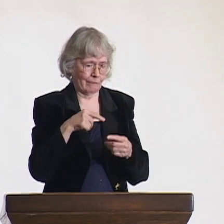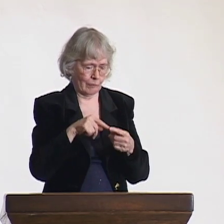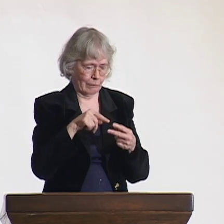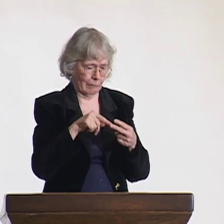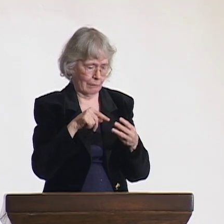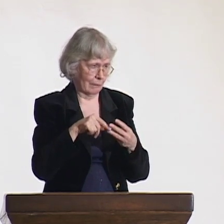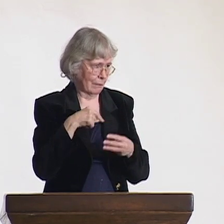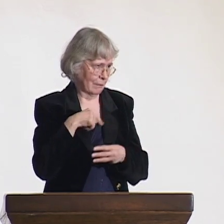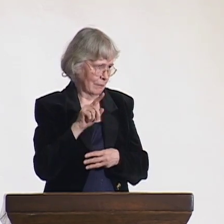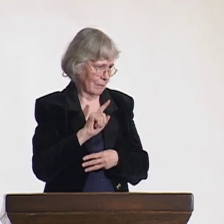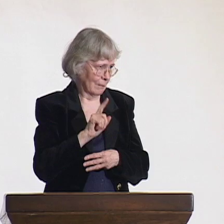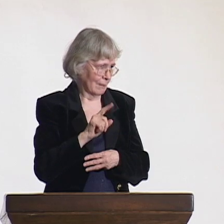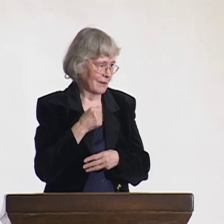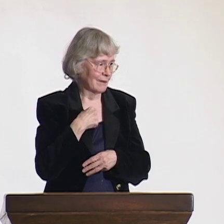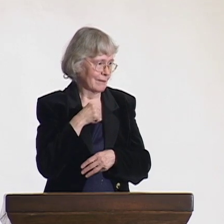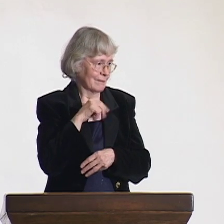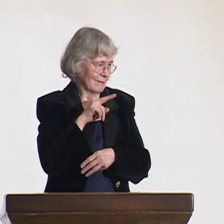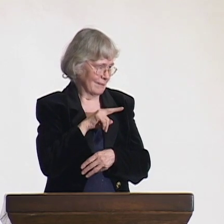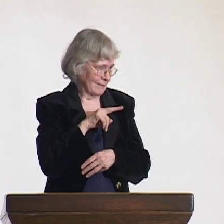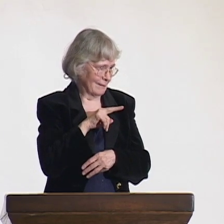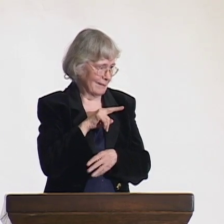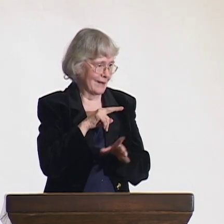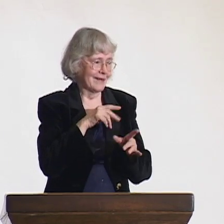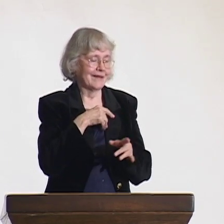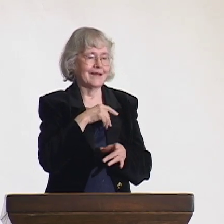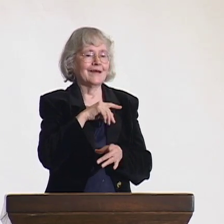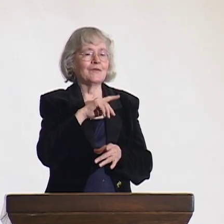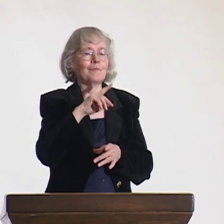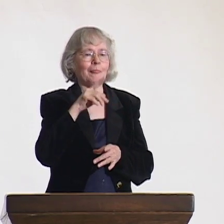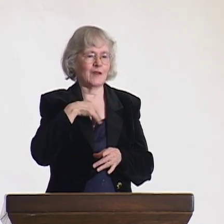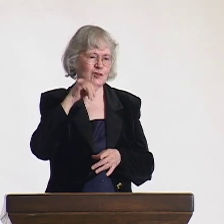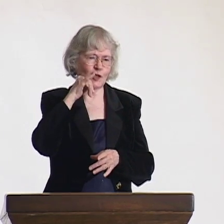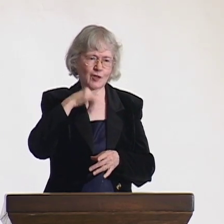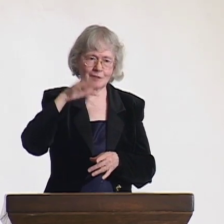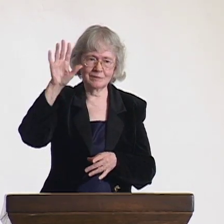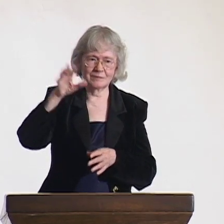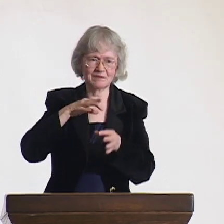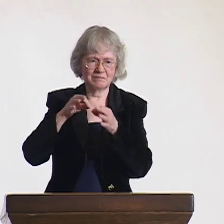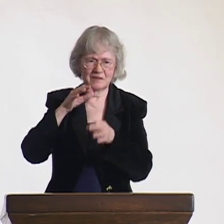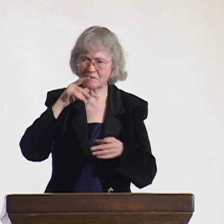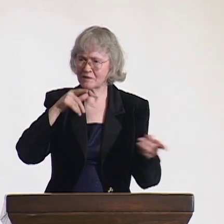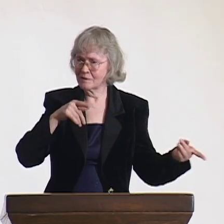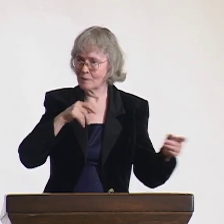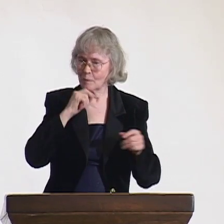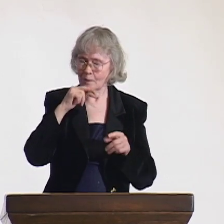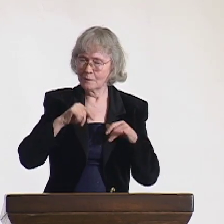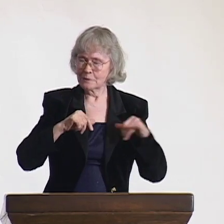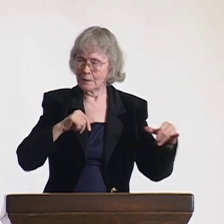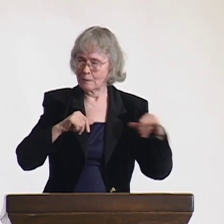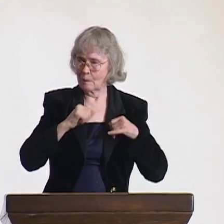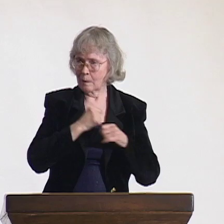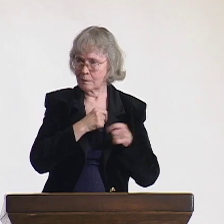That was not in my job description anywhere. I tried to explain to Yerker what she said.